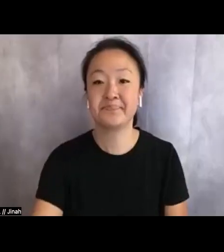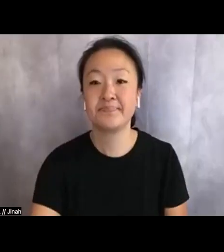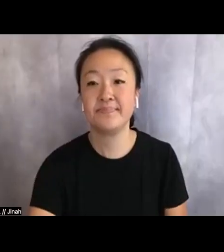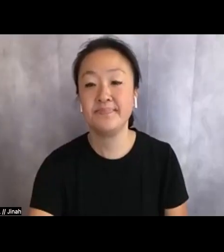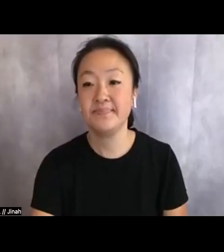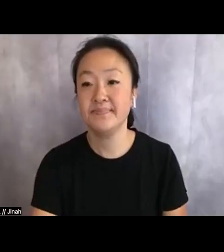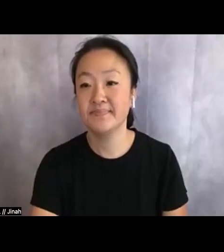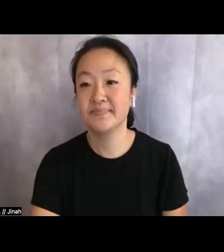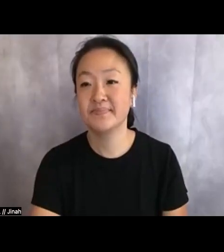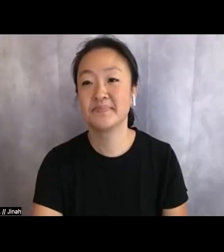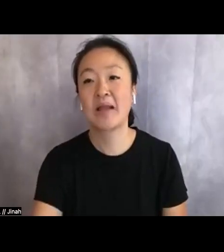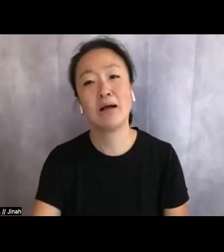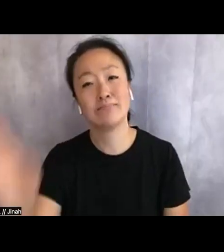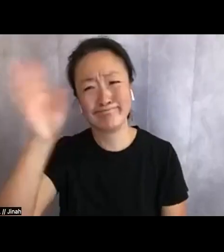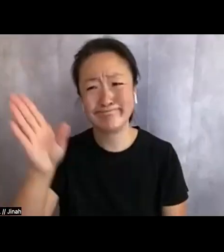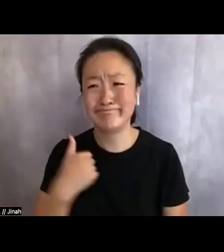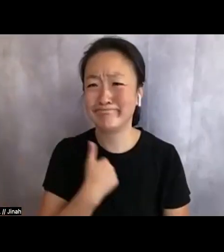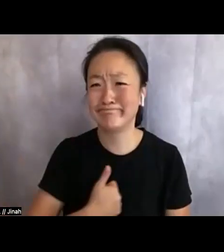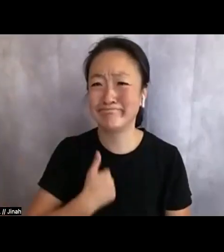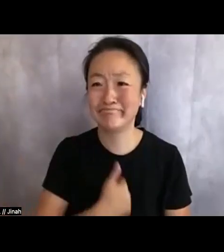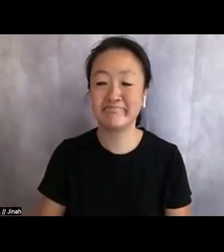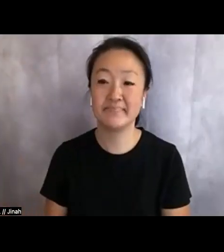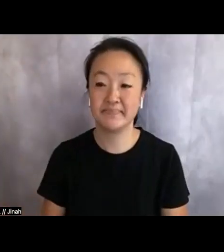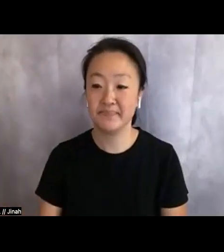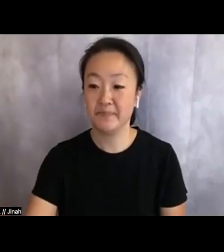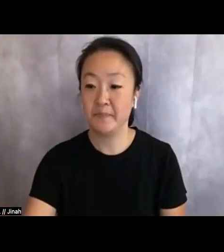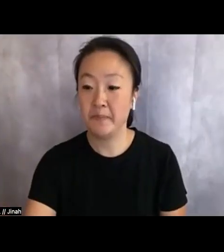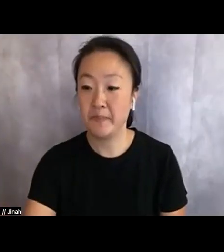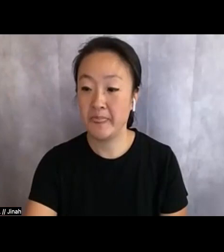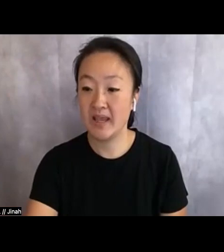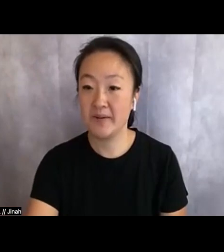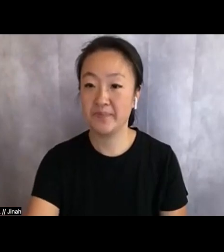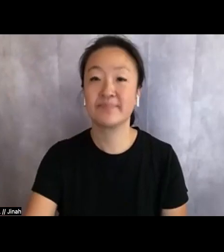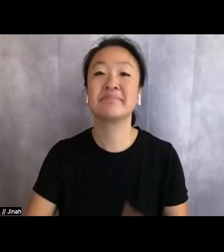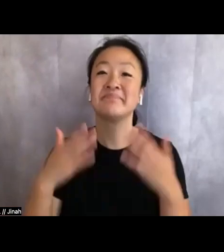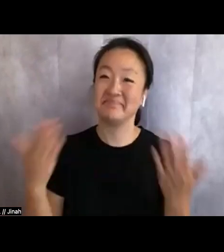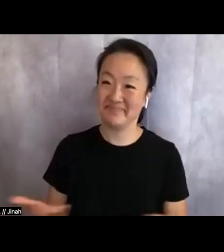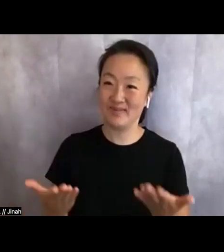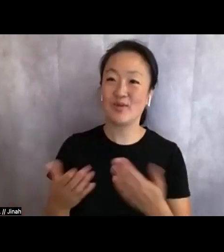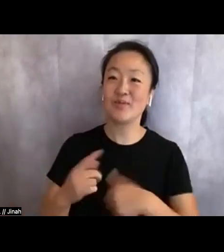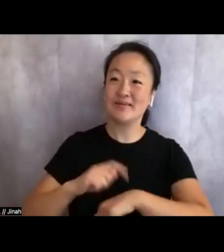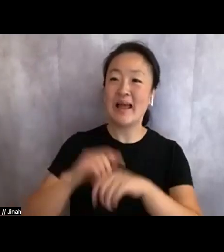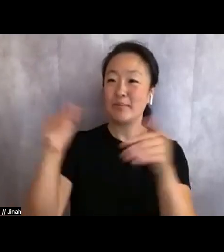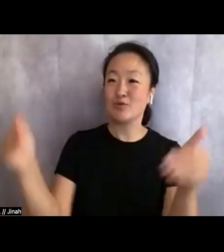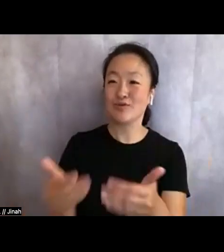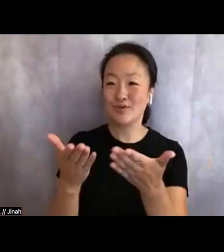Hello, I'm sorry everybody. Well here I am just in time to introduce Kay. We have the